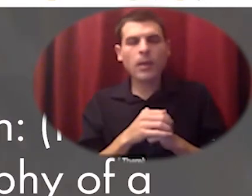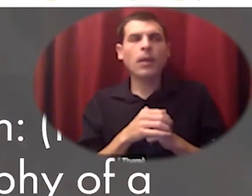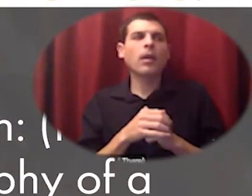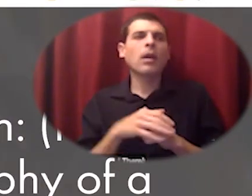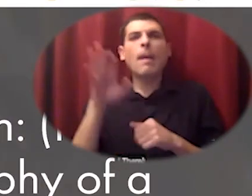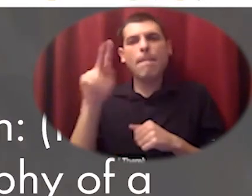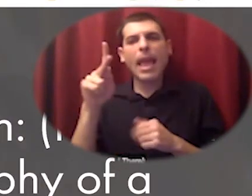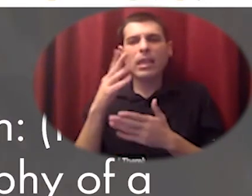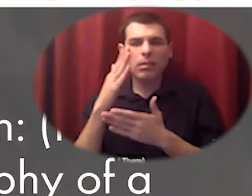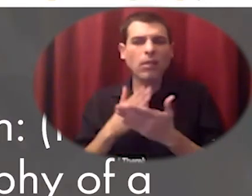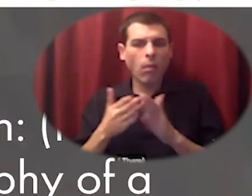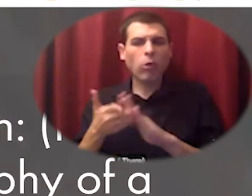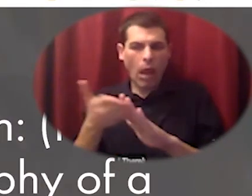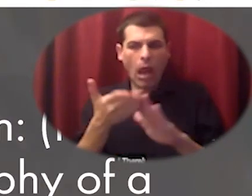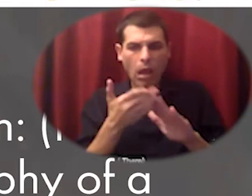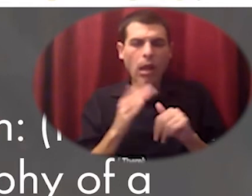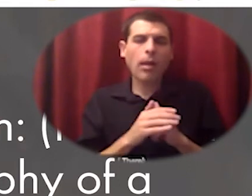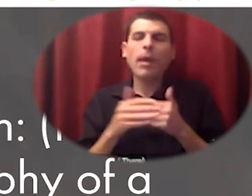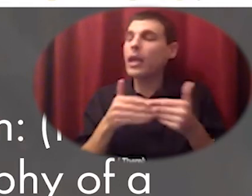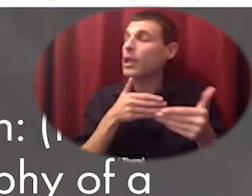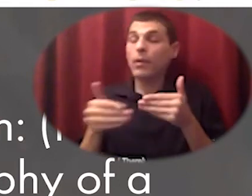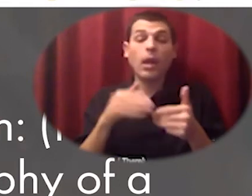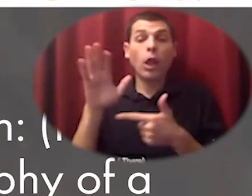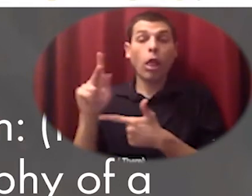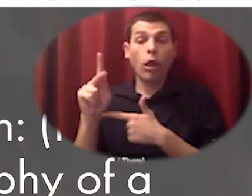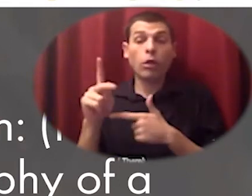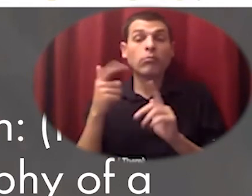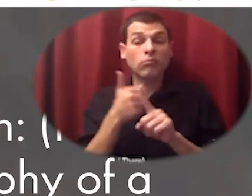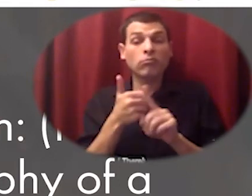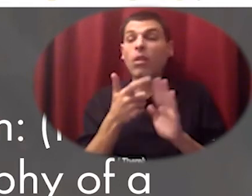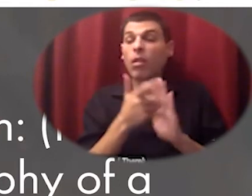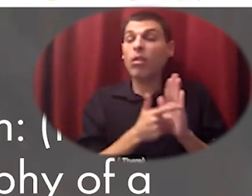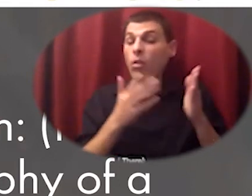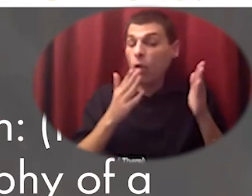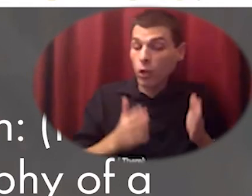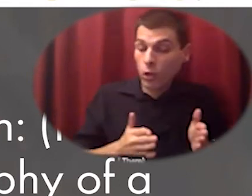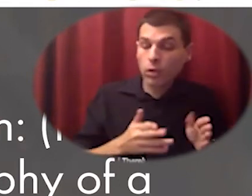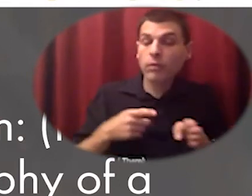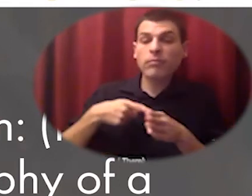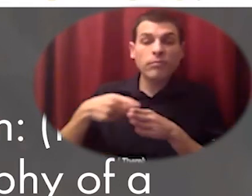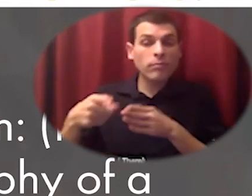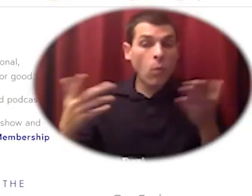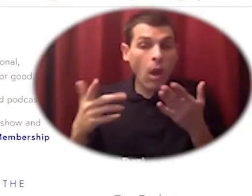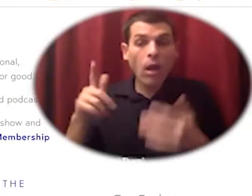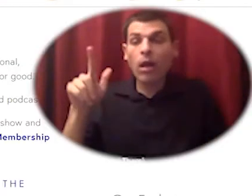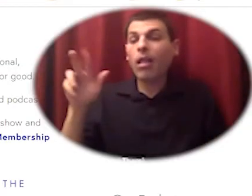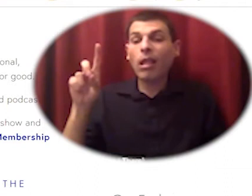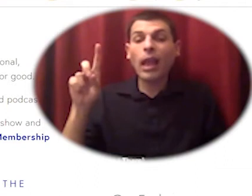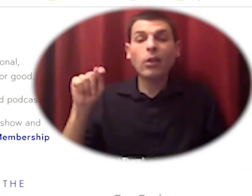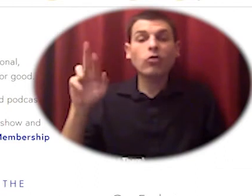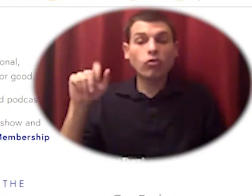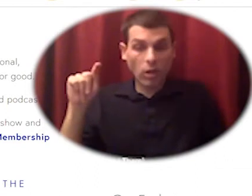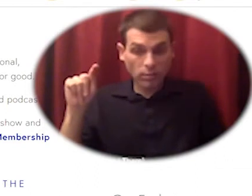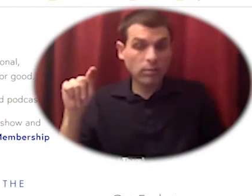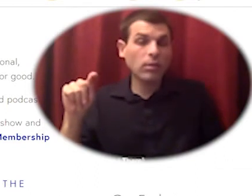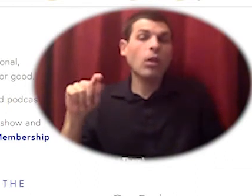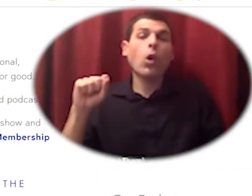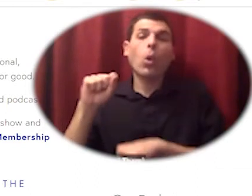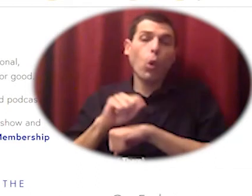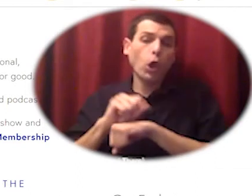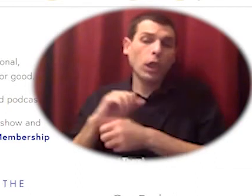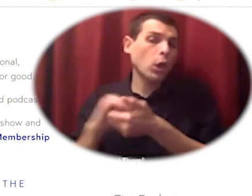been doing work developing land trusts in the u.s and worker cooperative businesses and fair